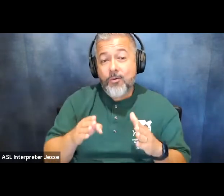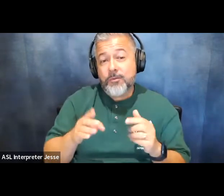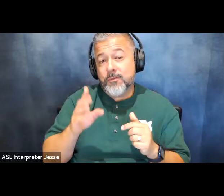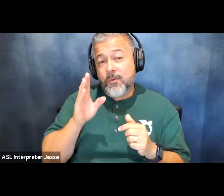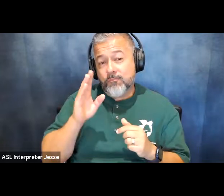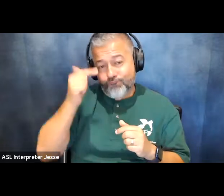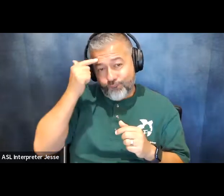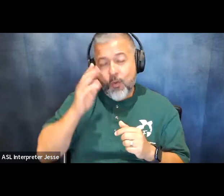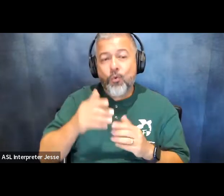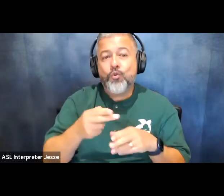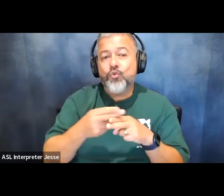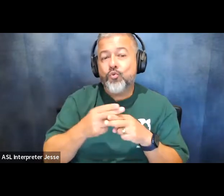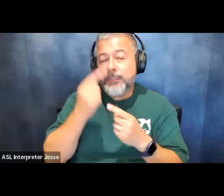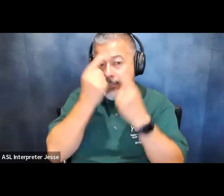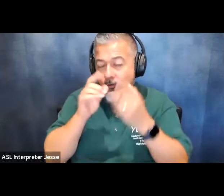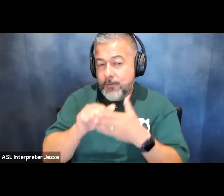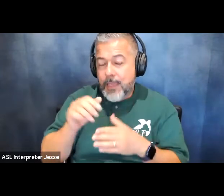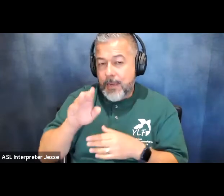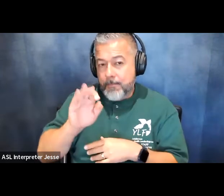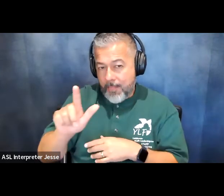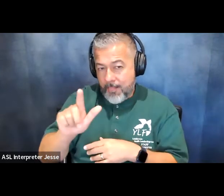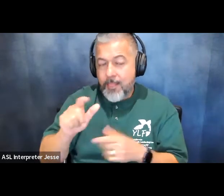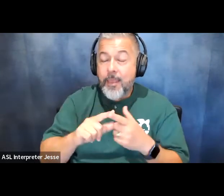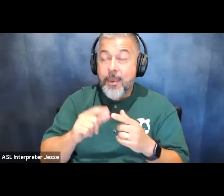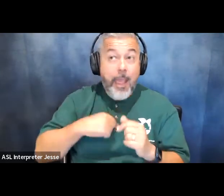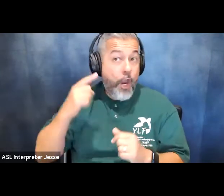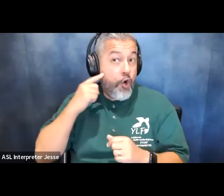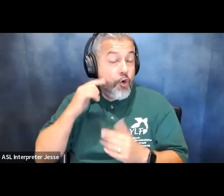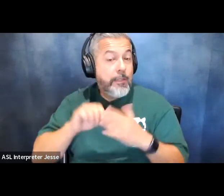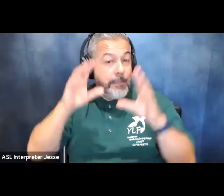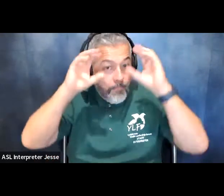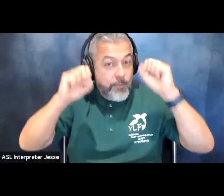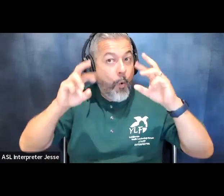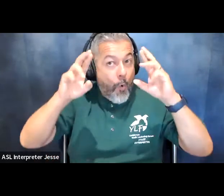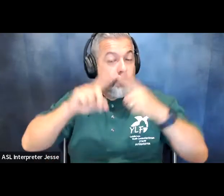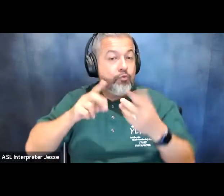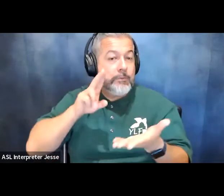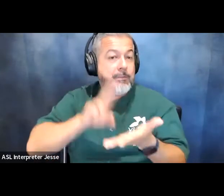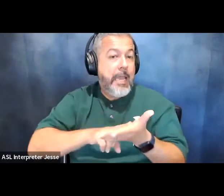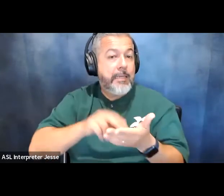and i have been told that the president hopes to sign this legislation into law later this fall